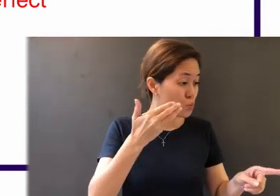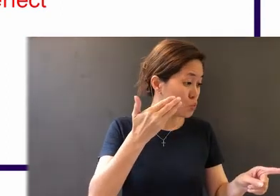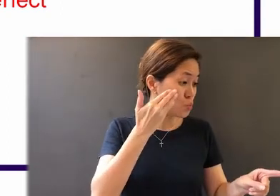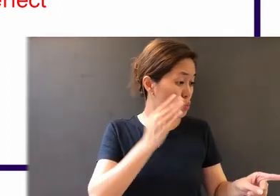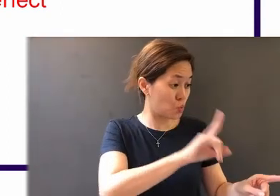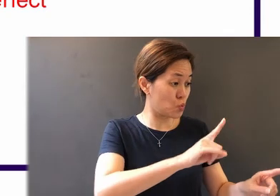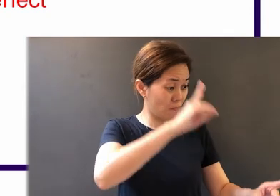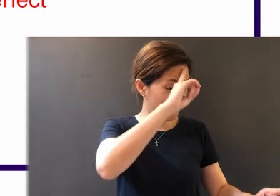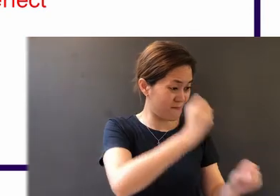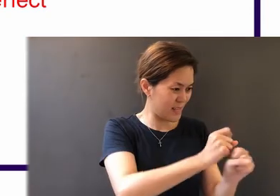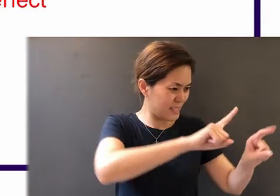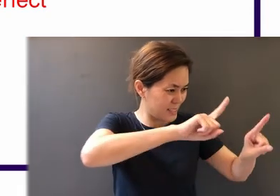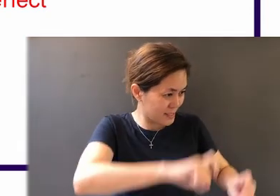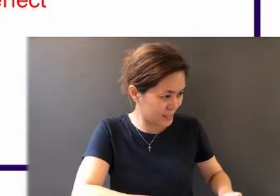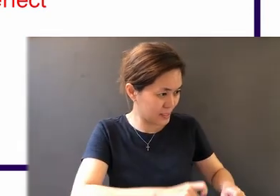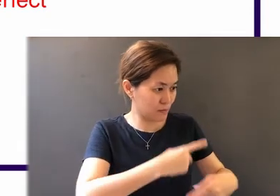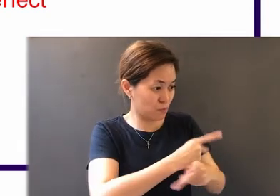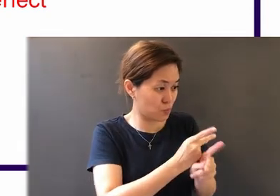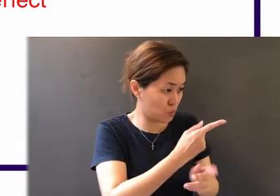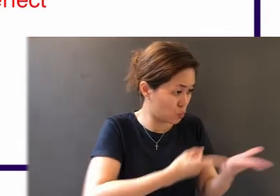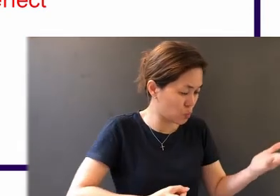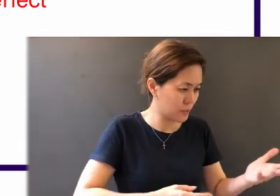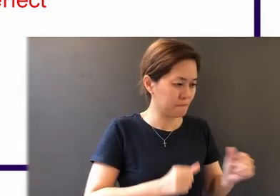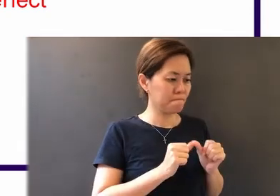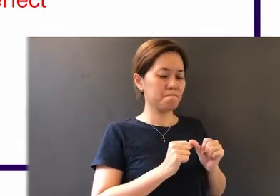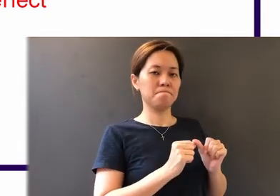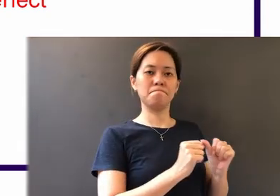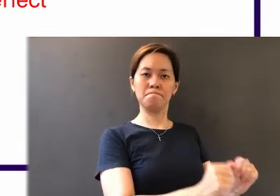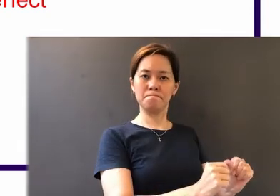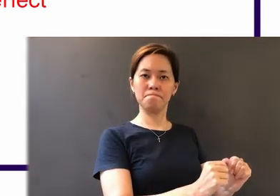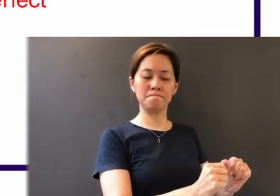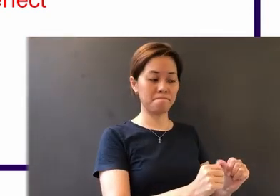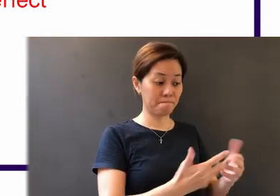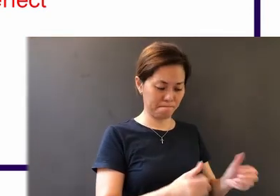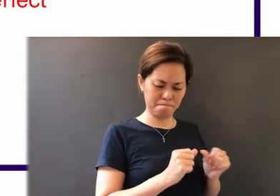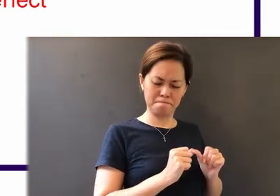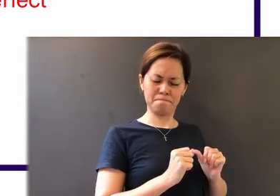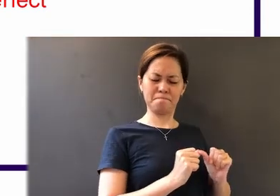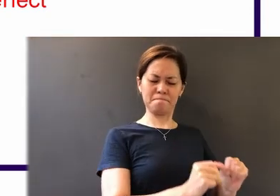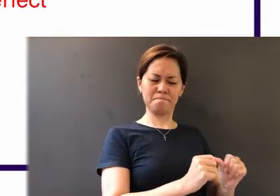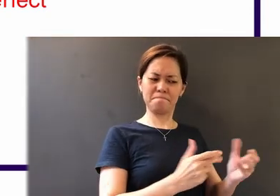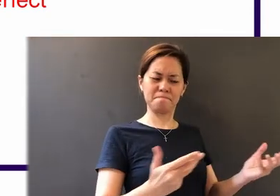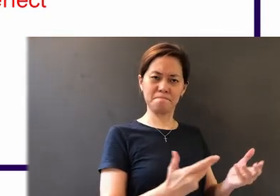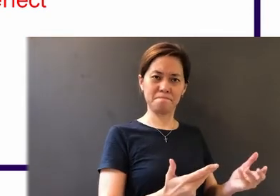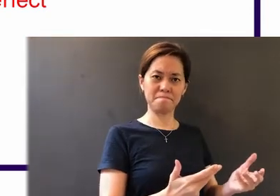faith produces steadfastness. And let steadfastness have its full